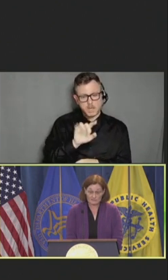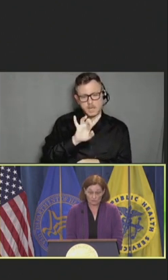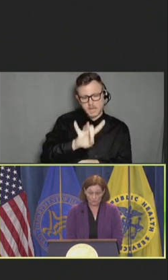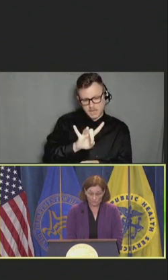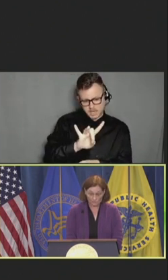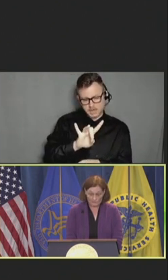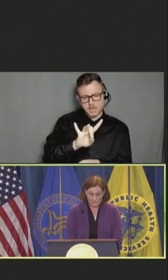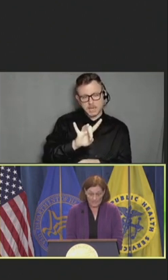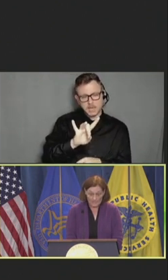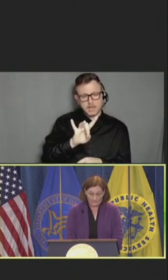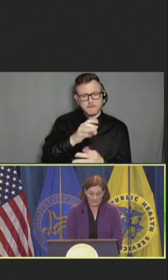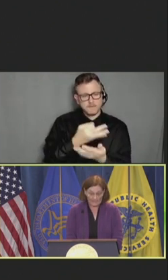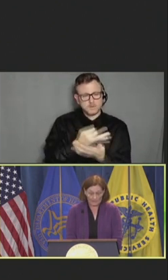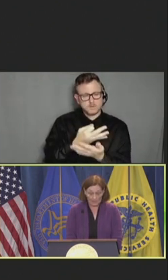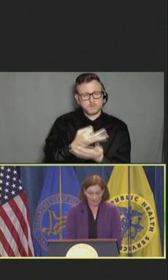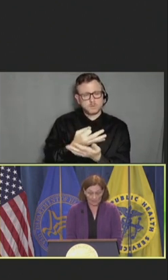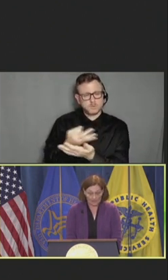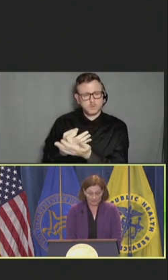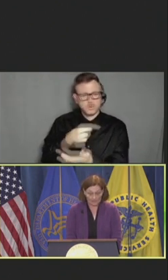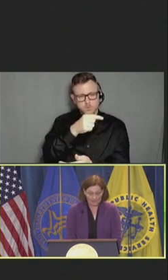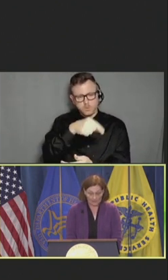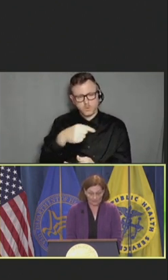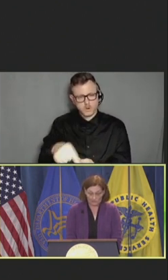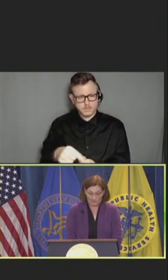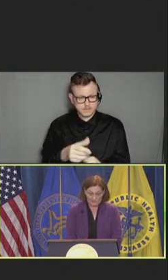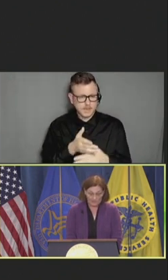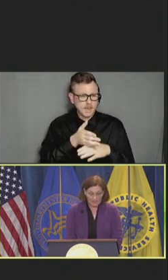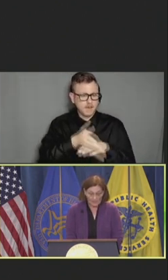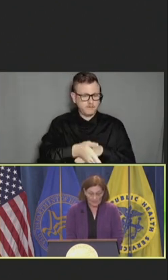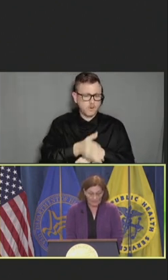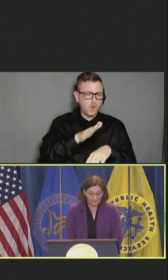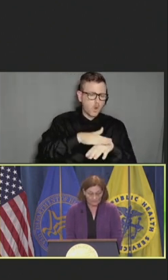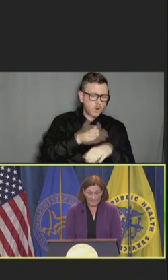quarters that began on or after October 1st.